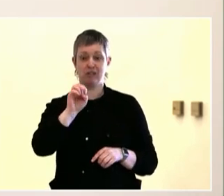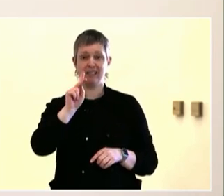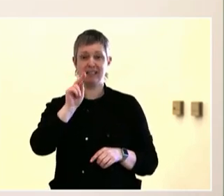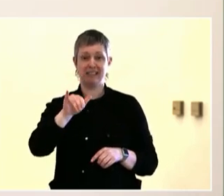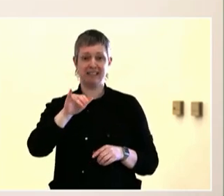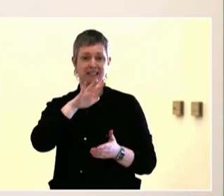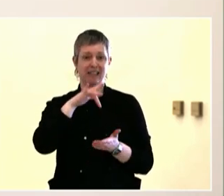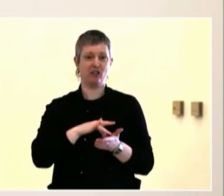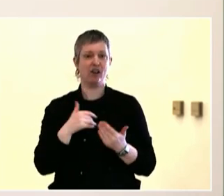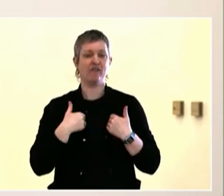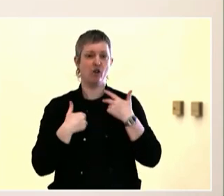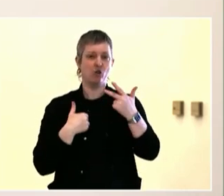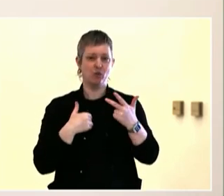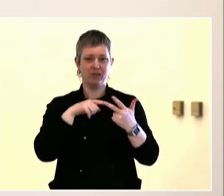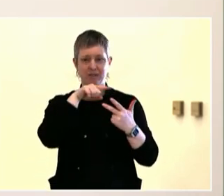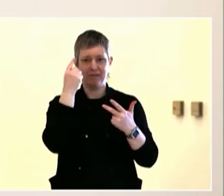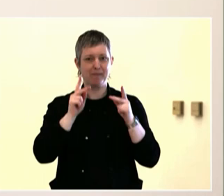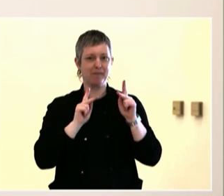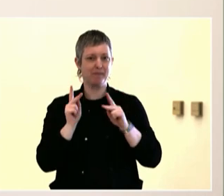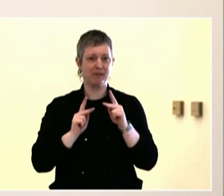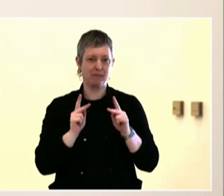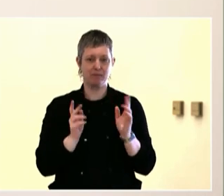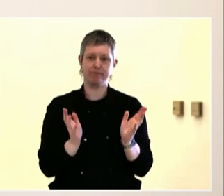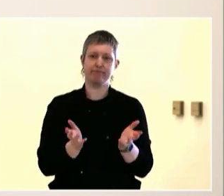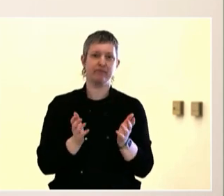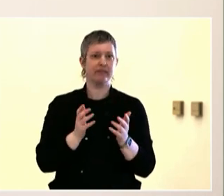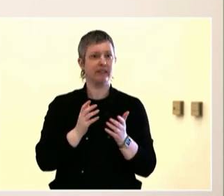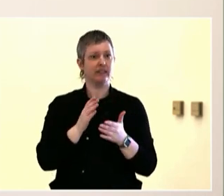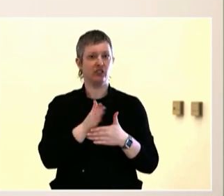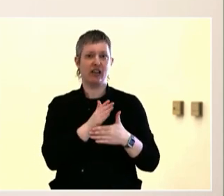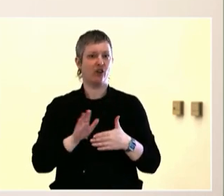Margaret, I'm a faculty member at Portland State University and